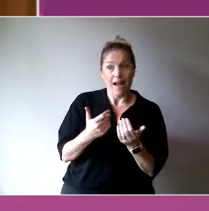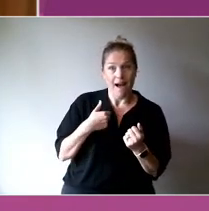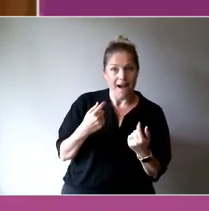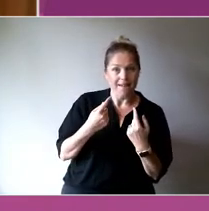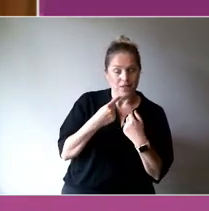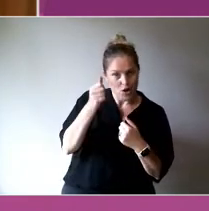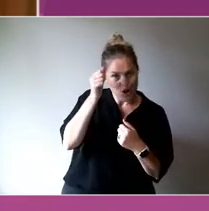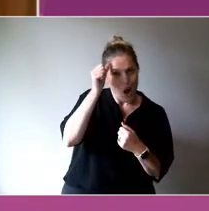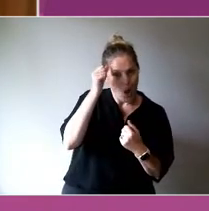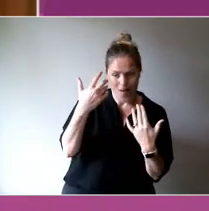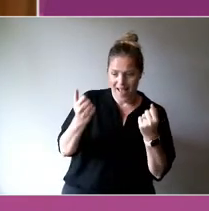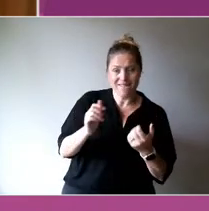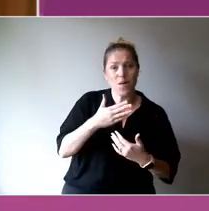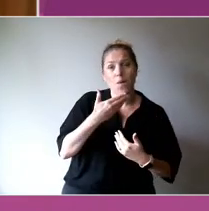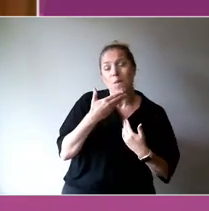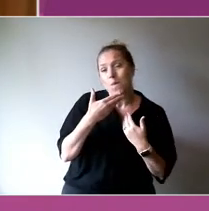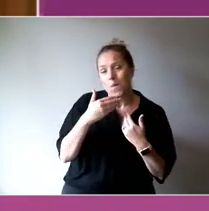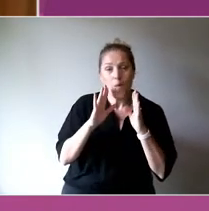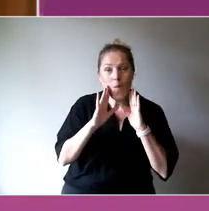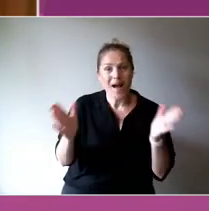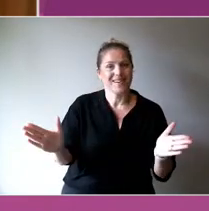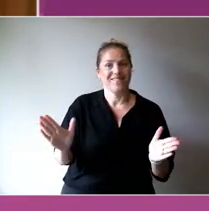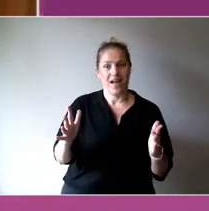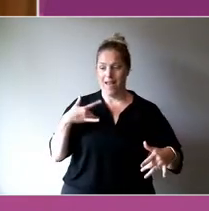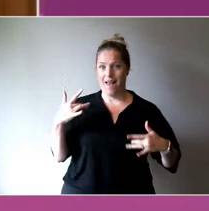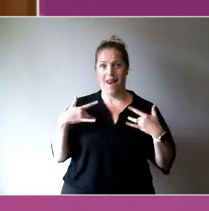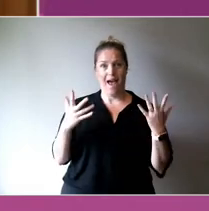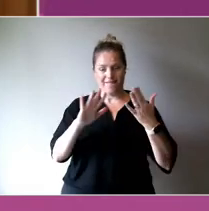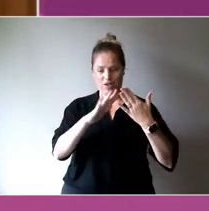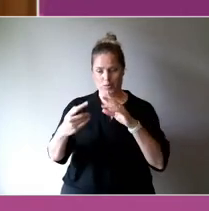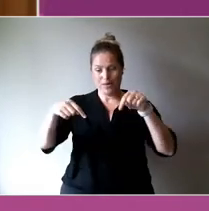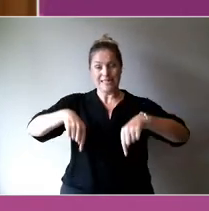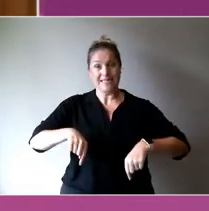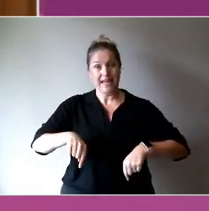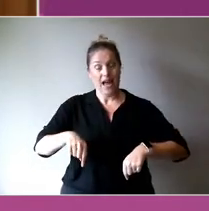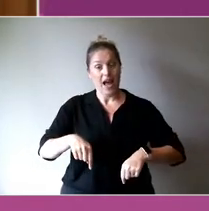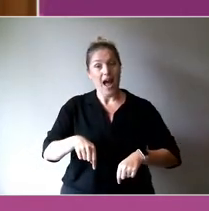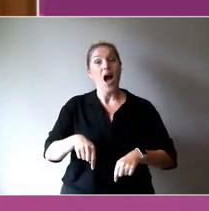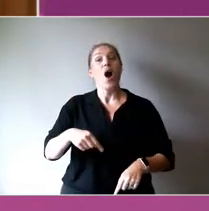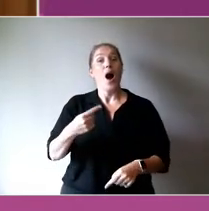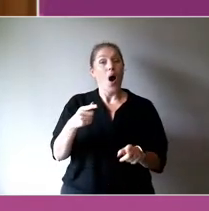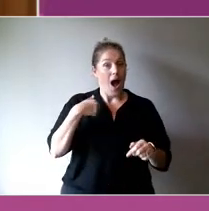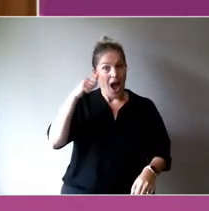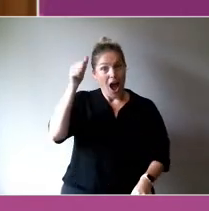room joining us online we also have 1100 for this conversation.